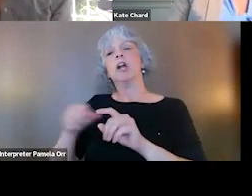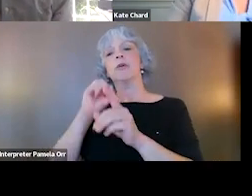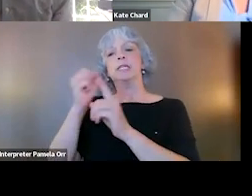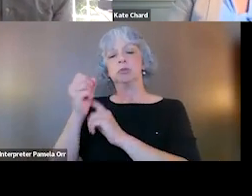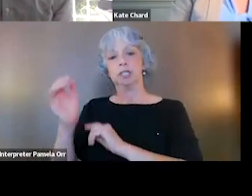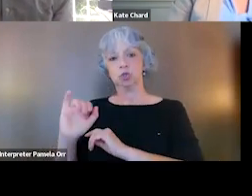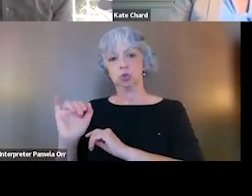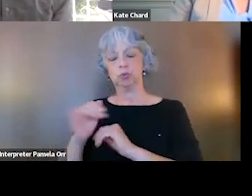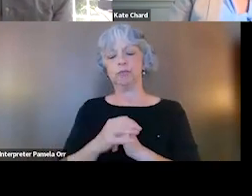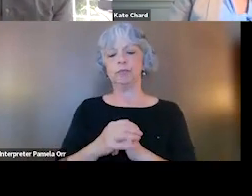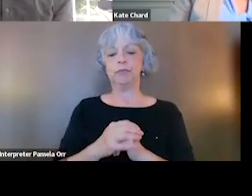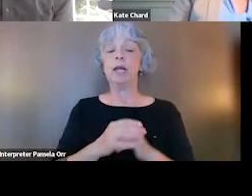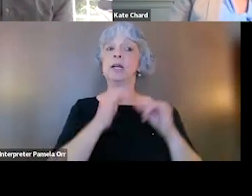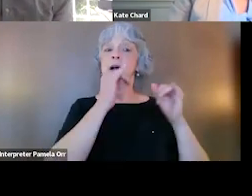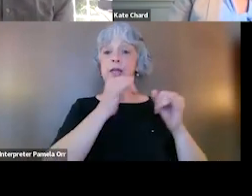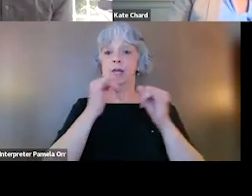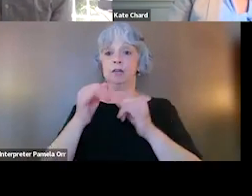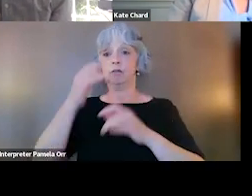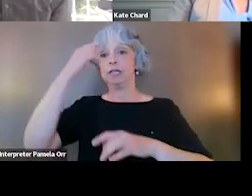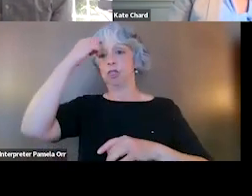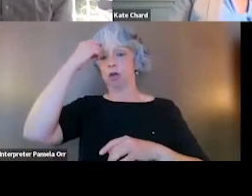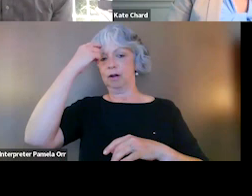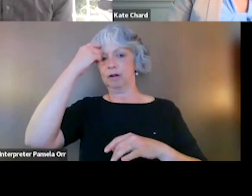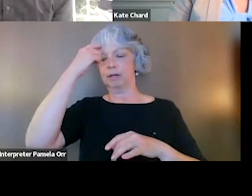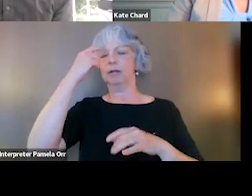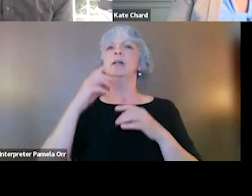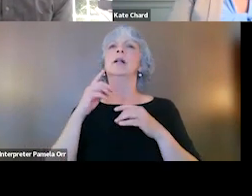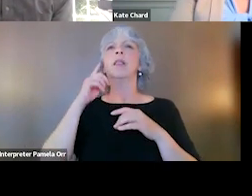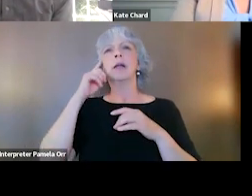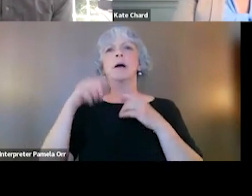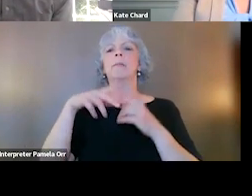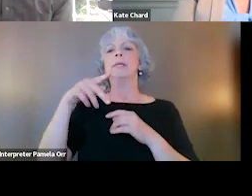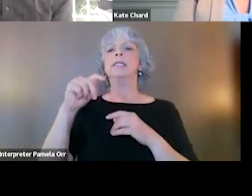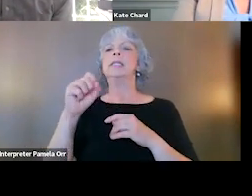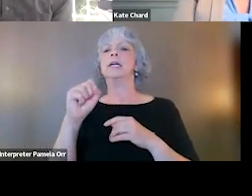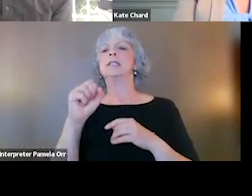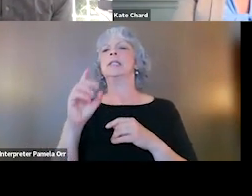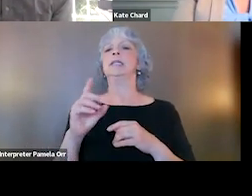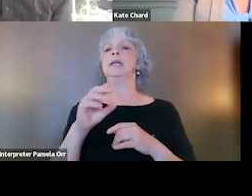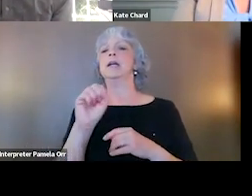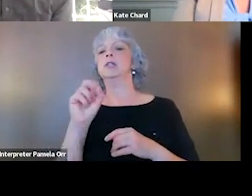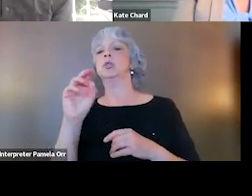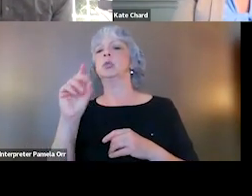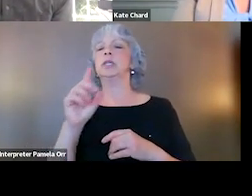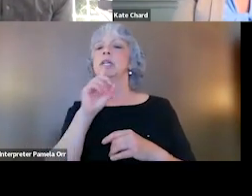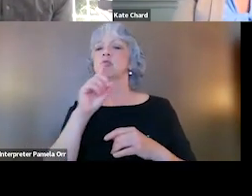So that individualized thought is to think about PTSD and substance use disorder as an incredibly